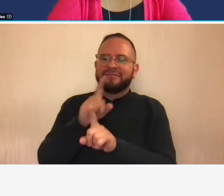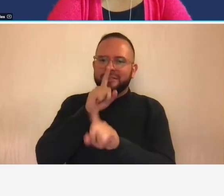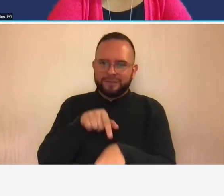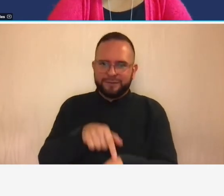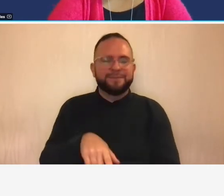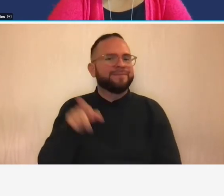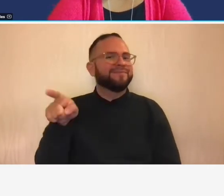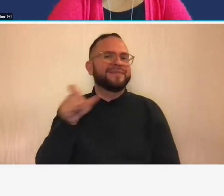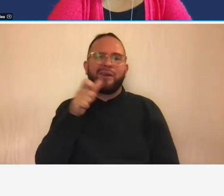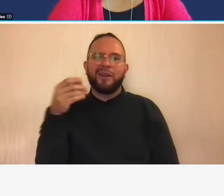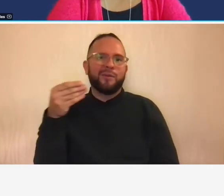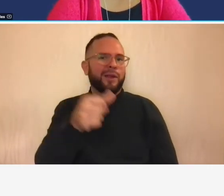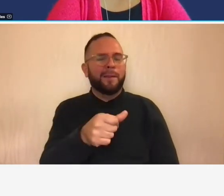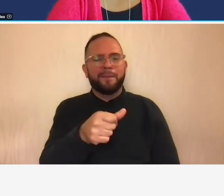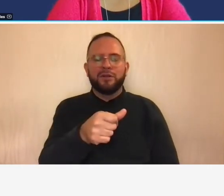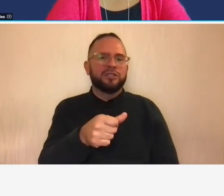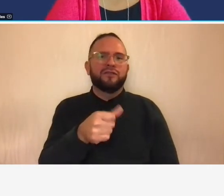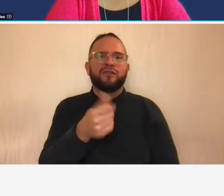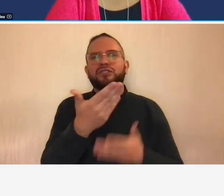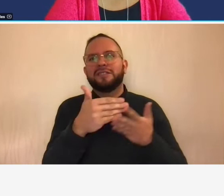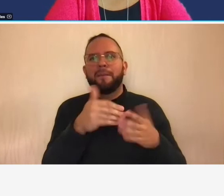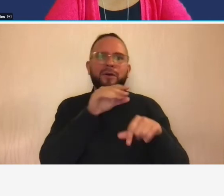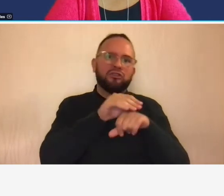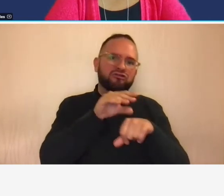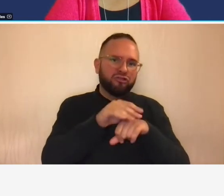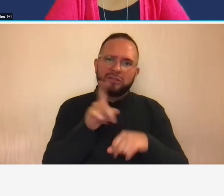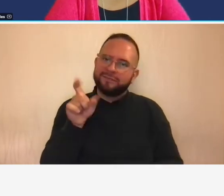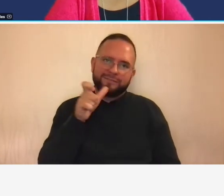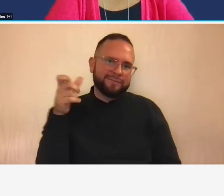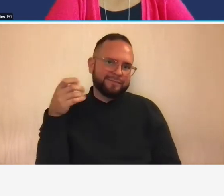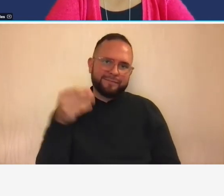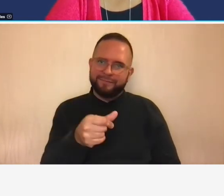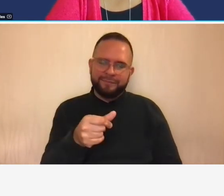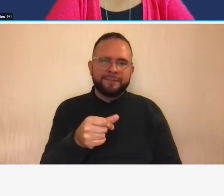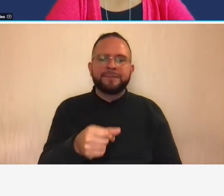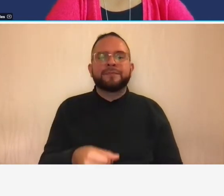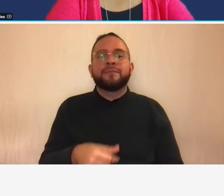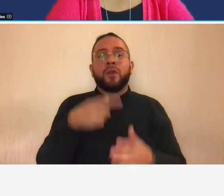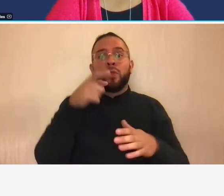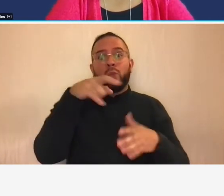certain types of costs it may incur so these costs generally are referred to as unallowable costs and